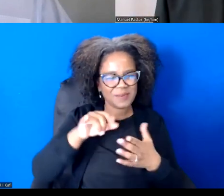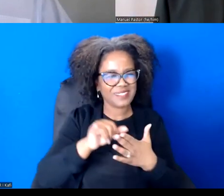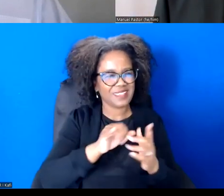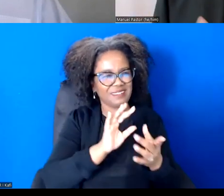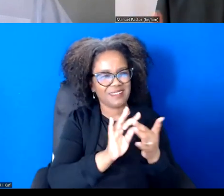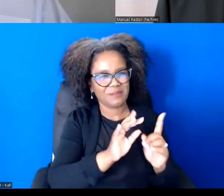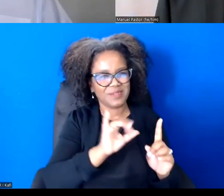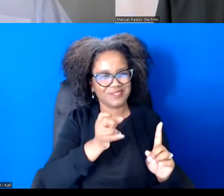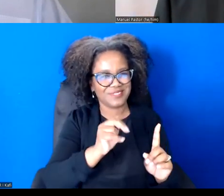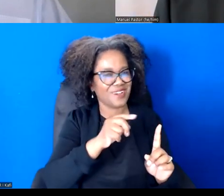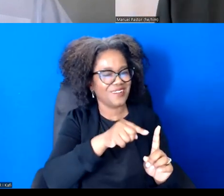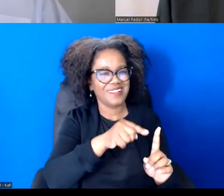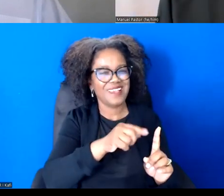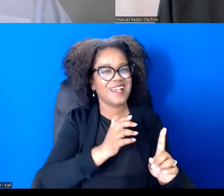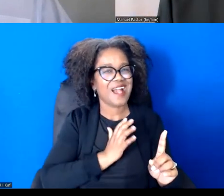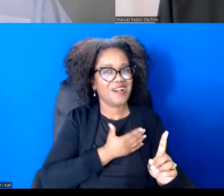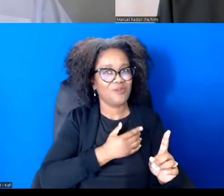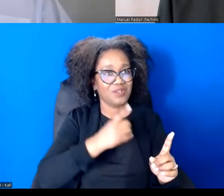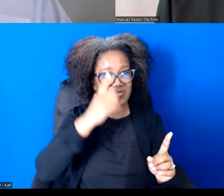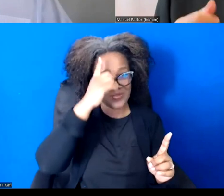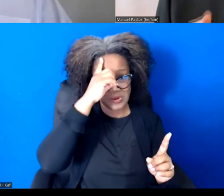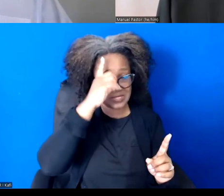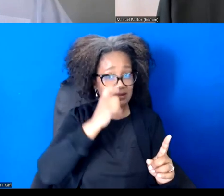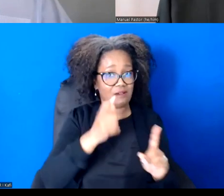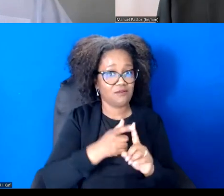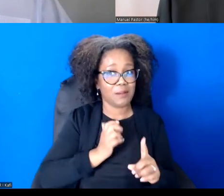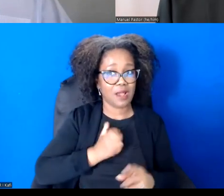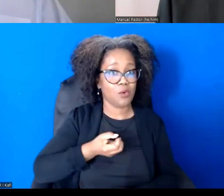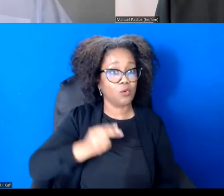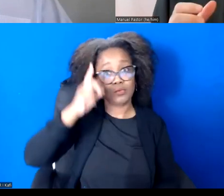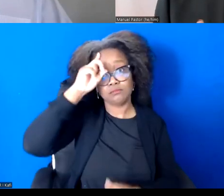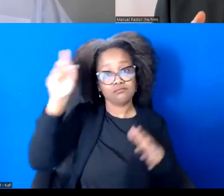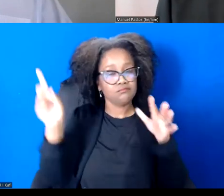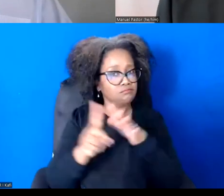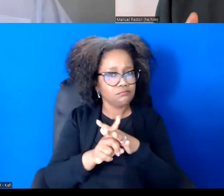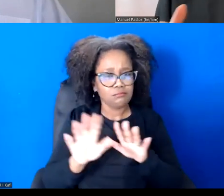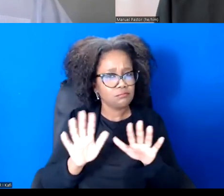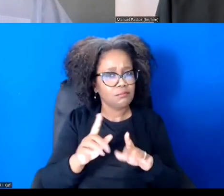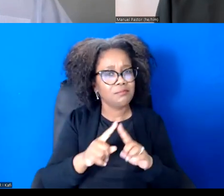from dialogs with social movement actors, community organizers, people trying to bridge.